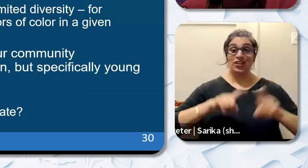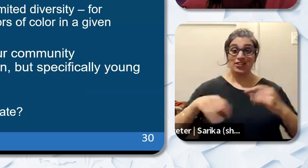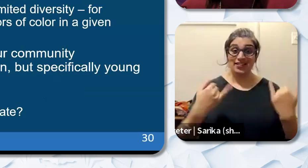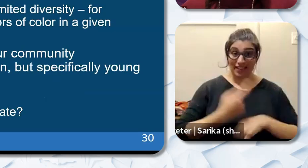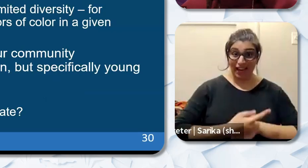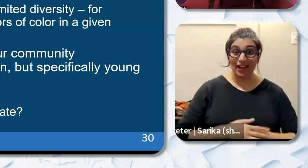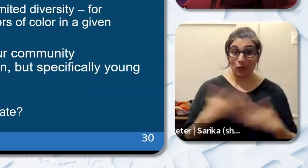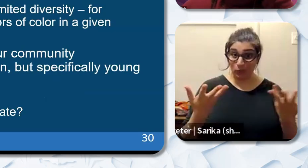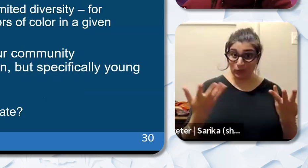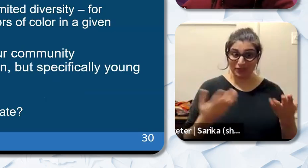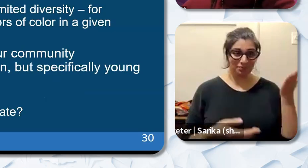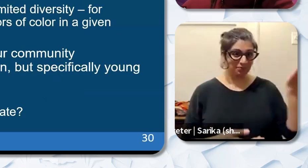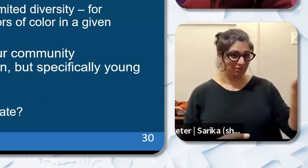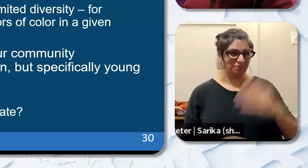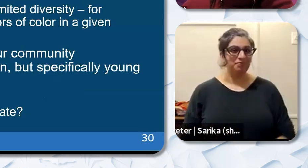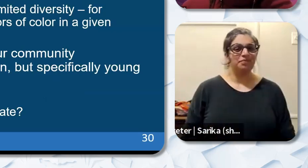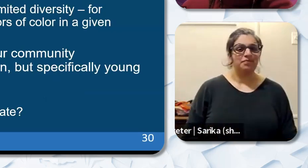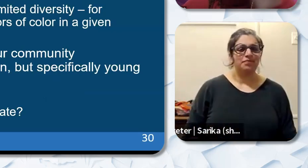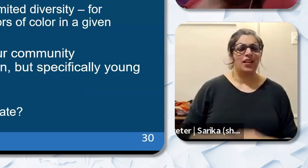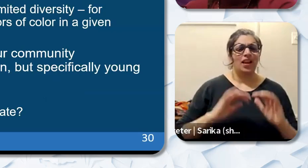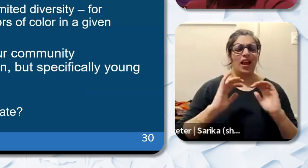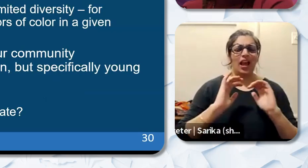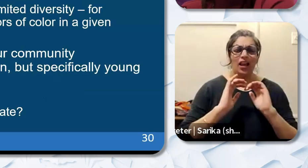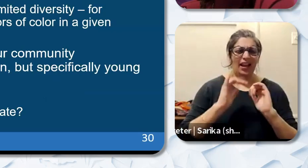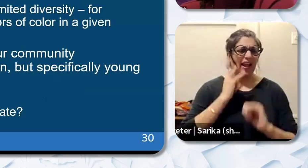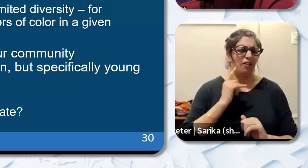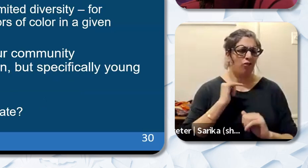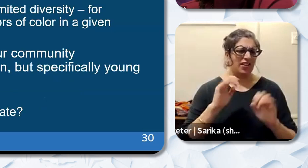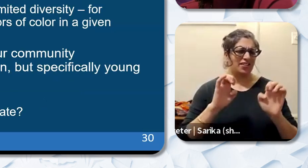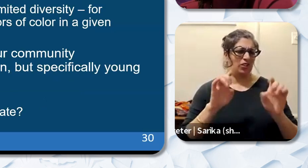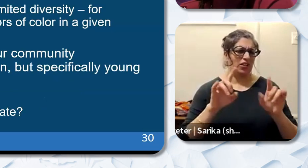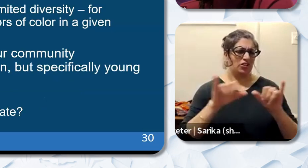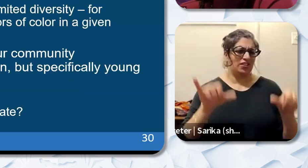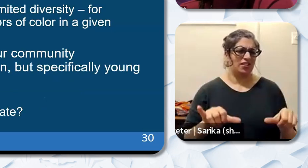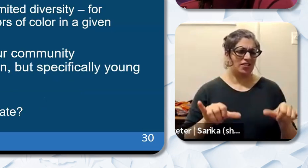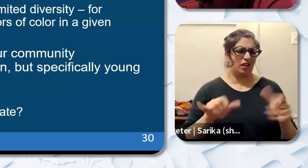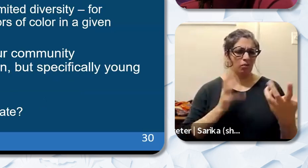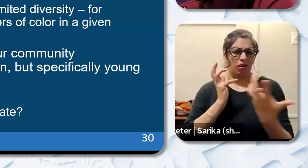today are first how can California's education system meet the needs of propes prospective